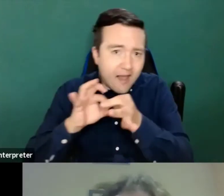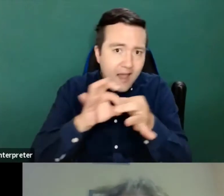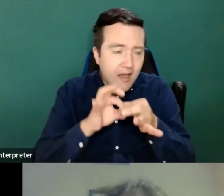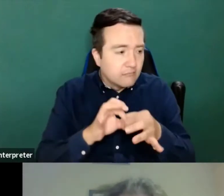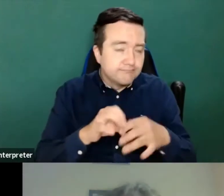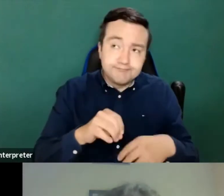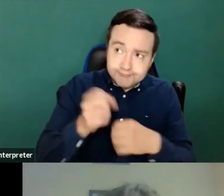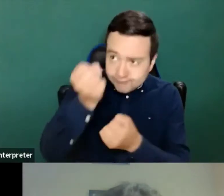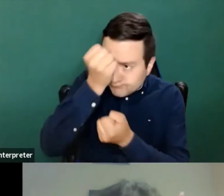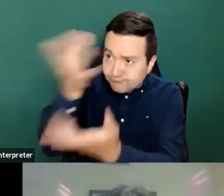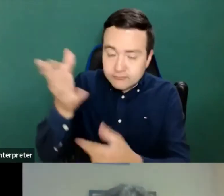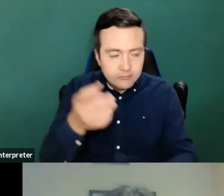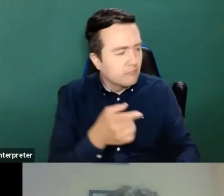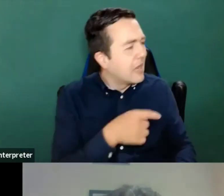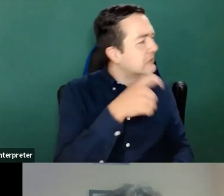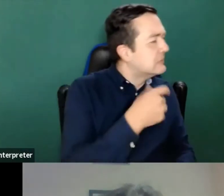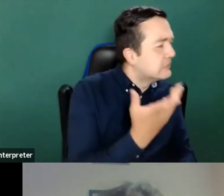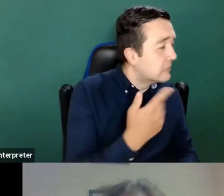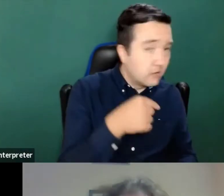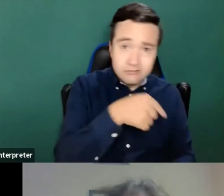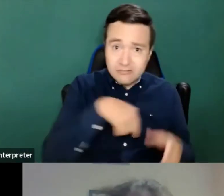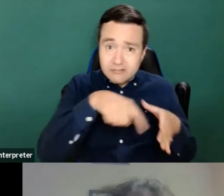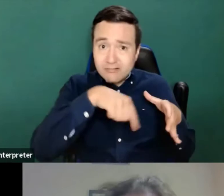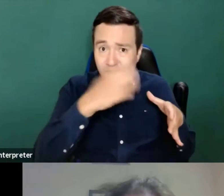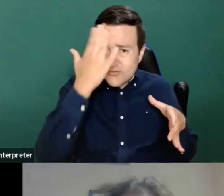So you need them to contact them and do things right from the very beginning.